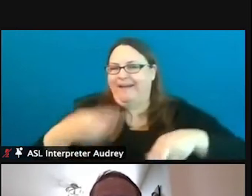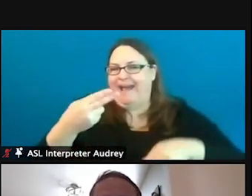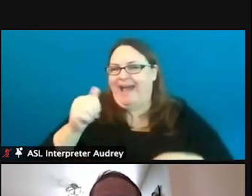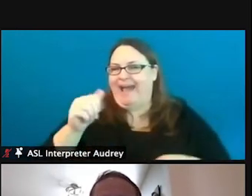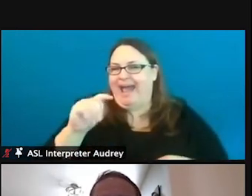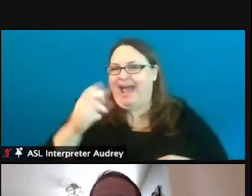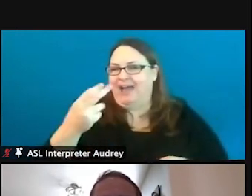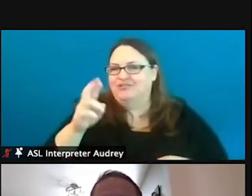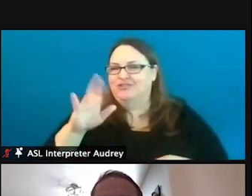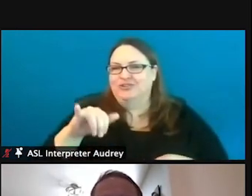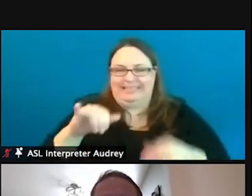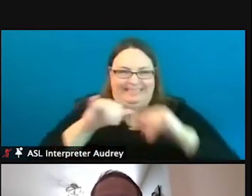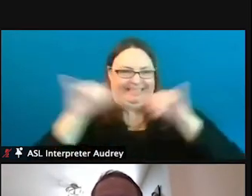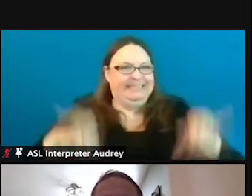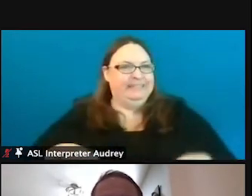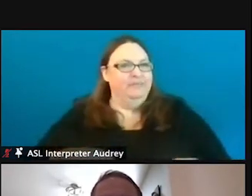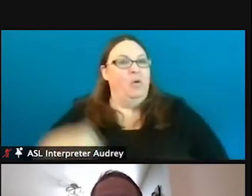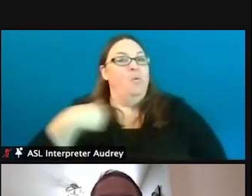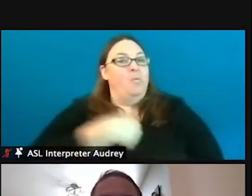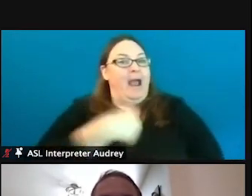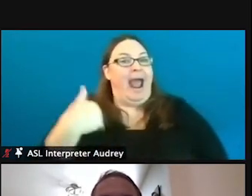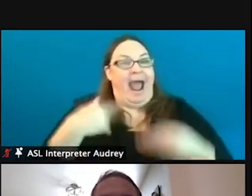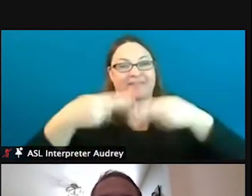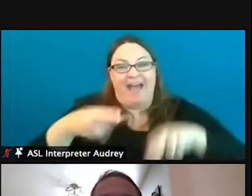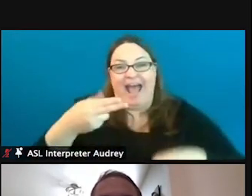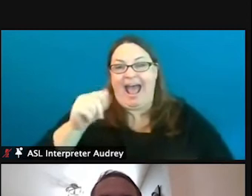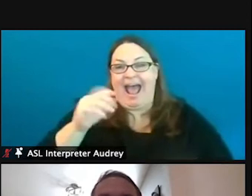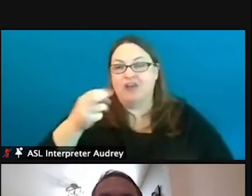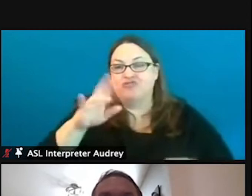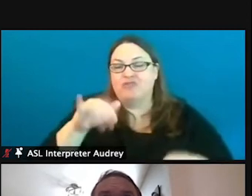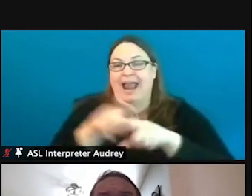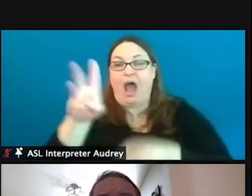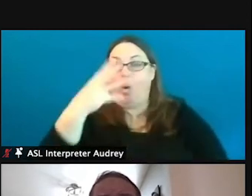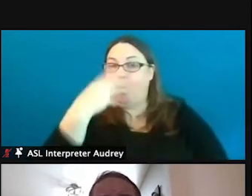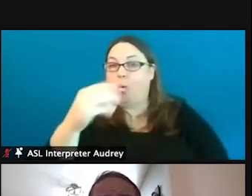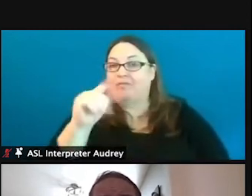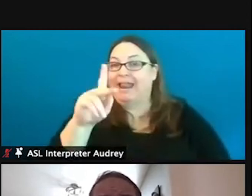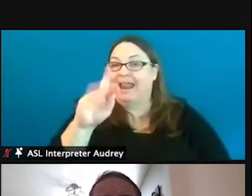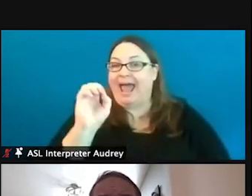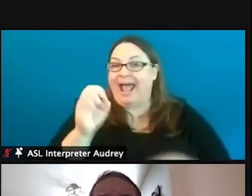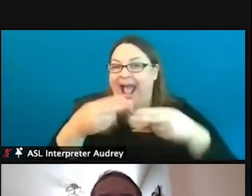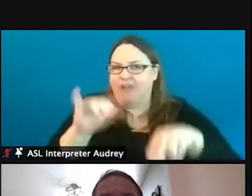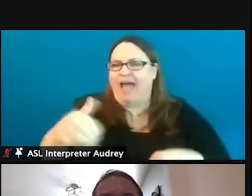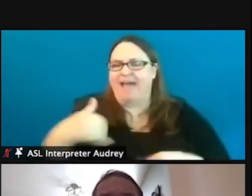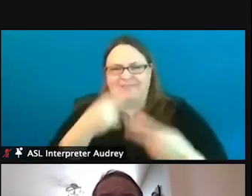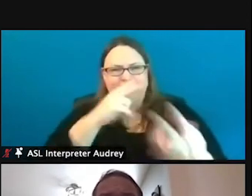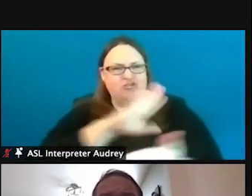And we have hatcheries like our Wolf Lake Hatchery that has visitor centers that offer